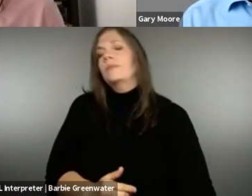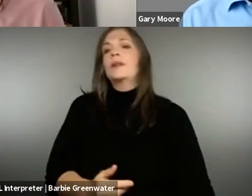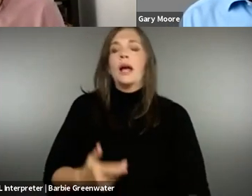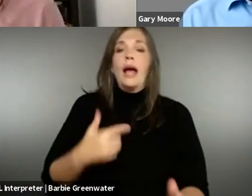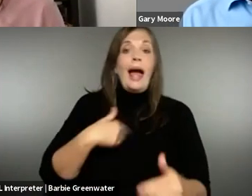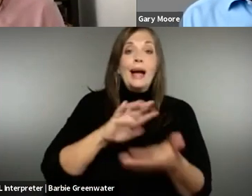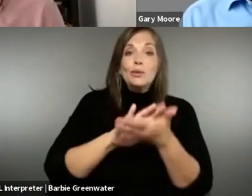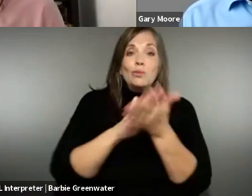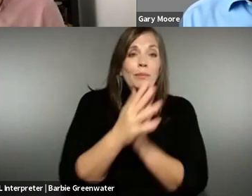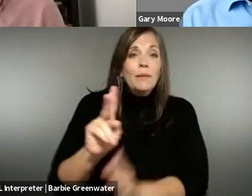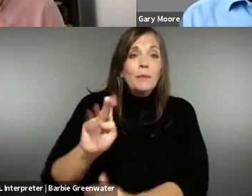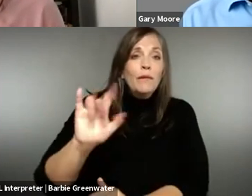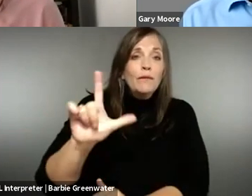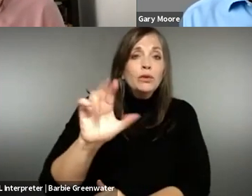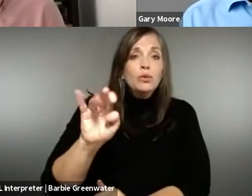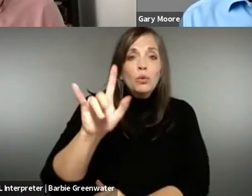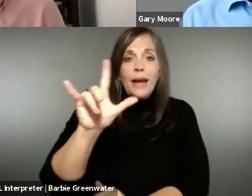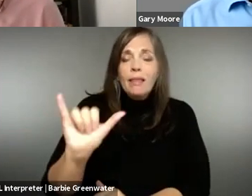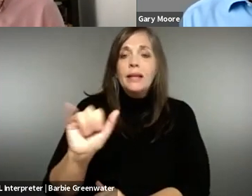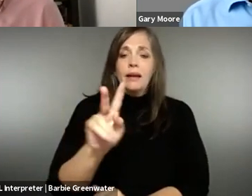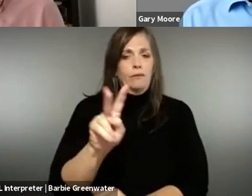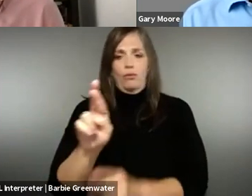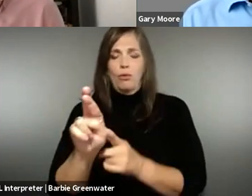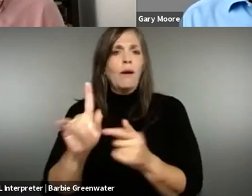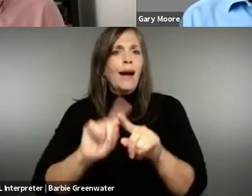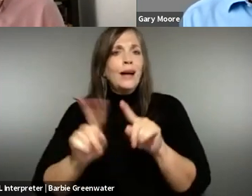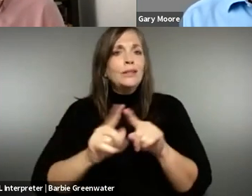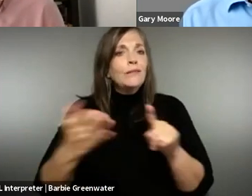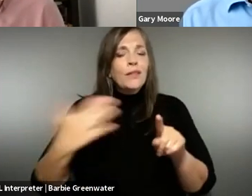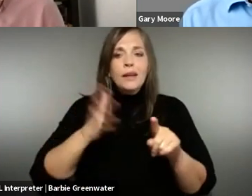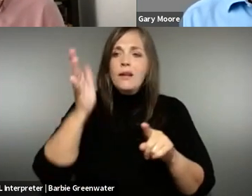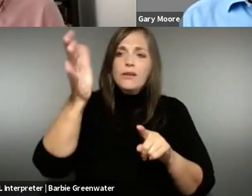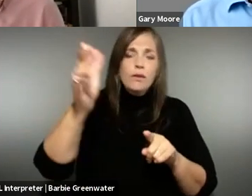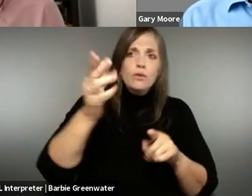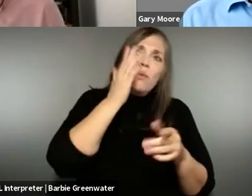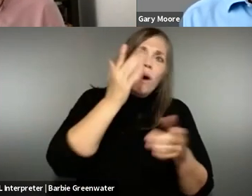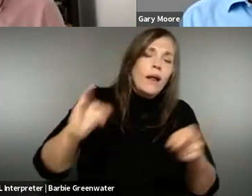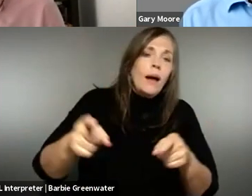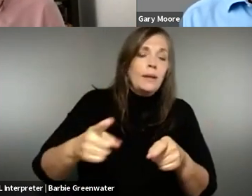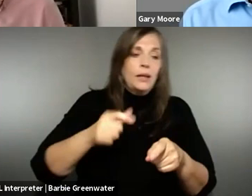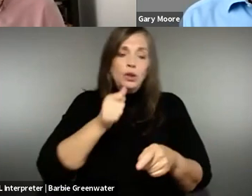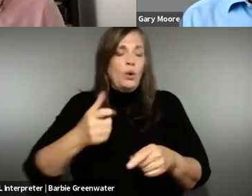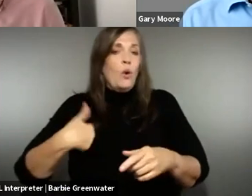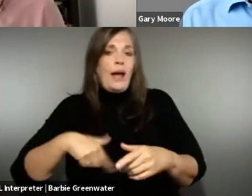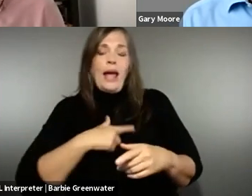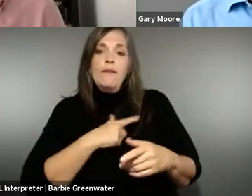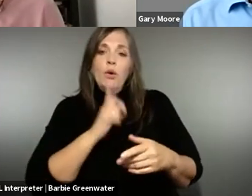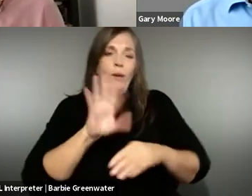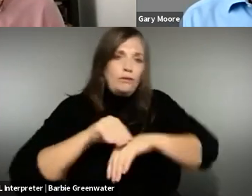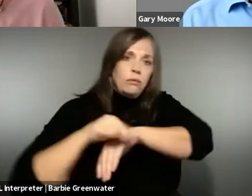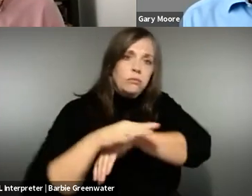as it is now. You know, as we move towards X R -- virtual reality where